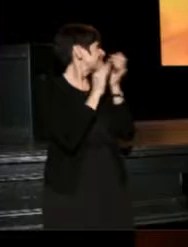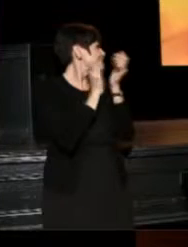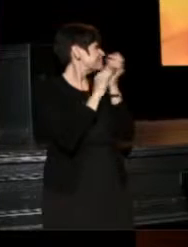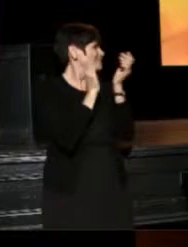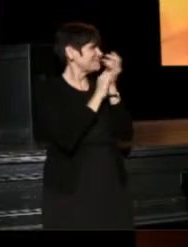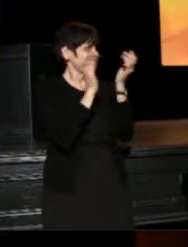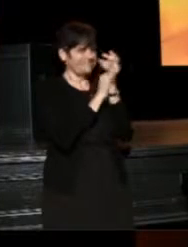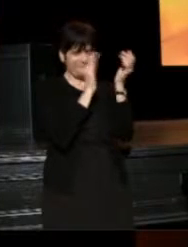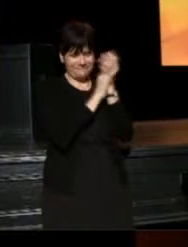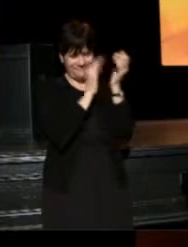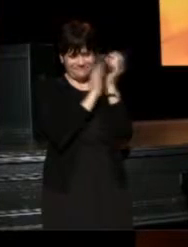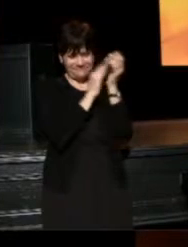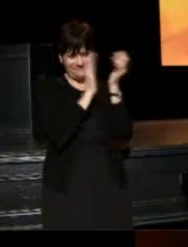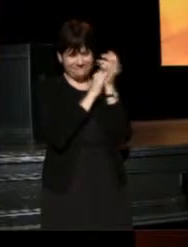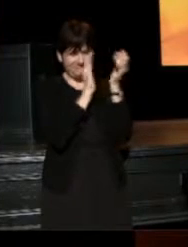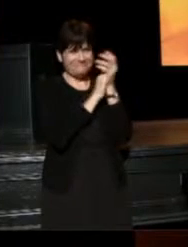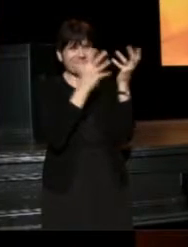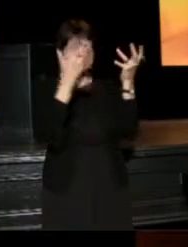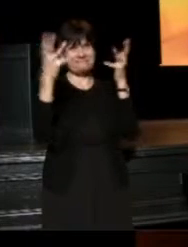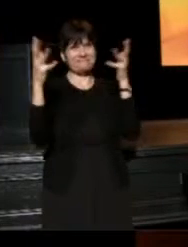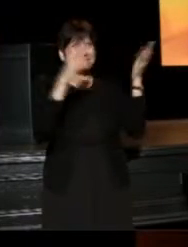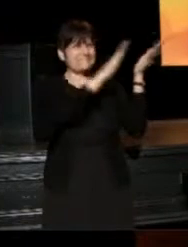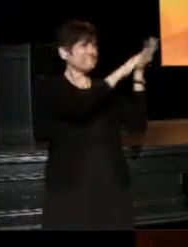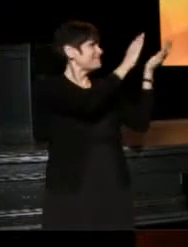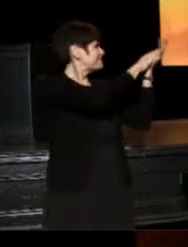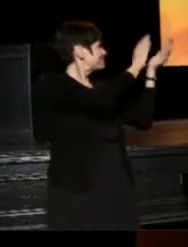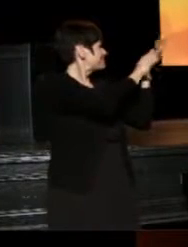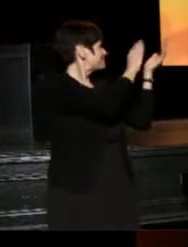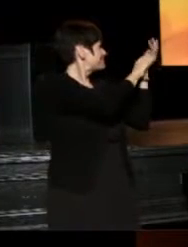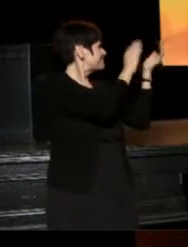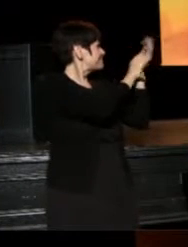(Lisa) Thank you very much. (Jim) She's amazing.